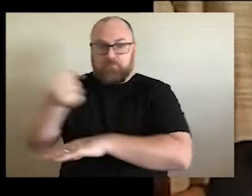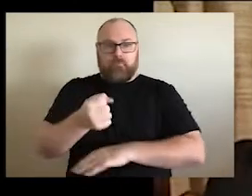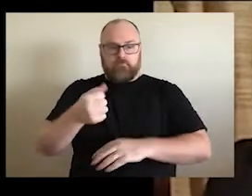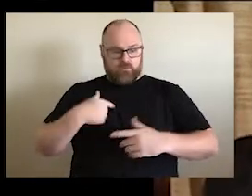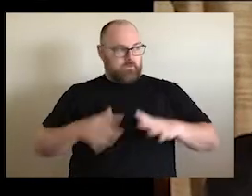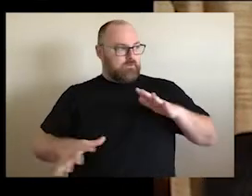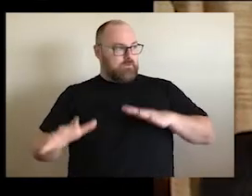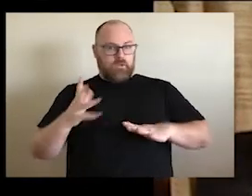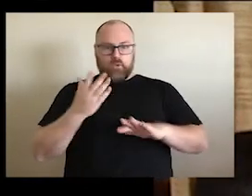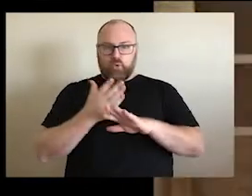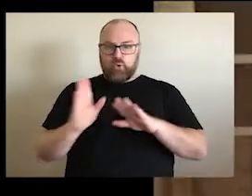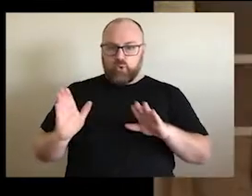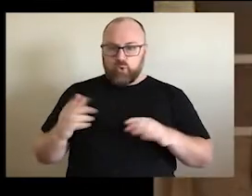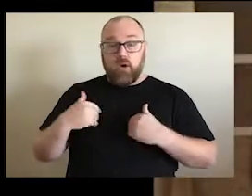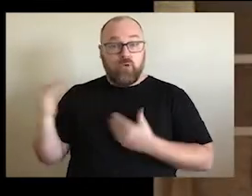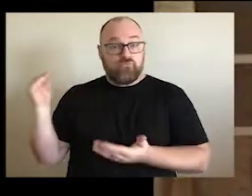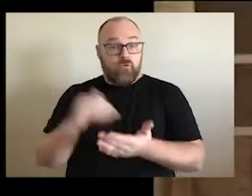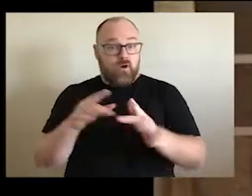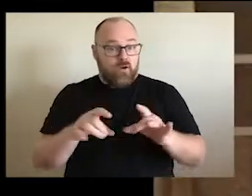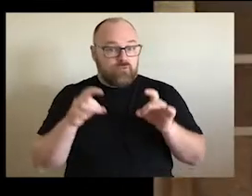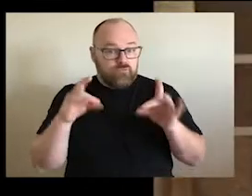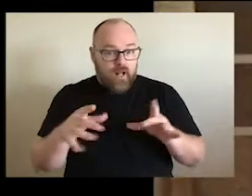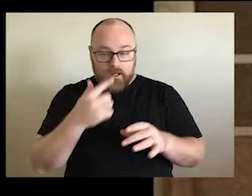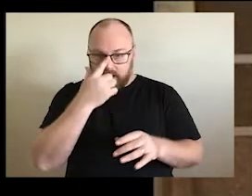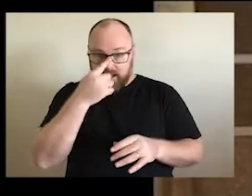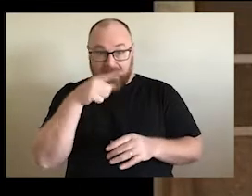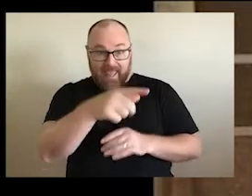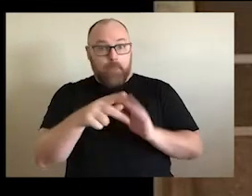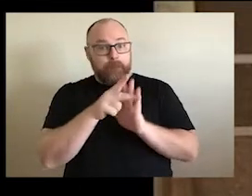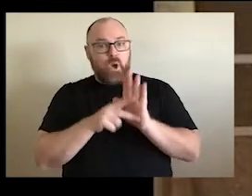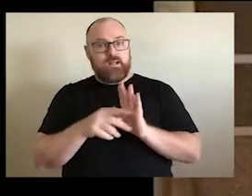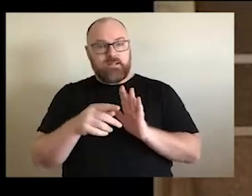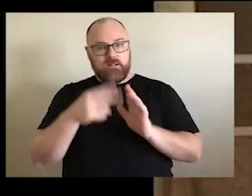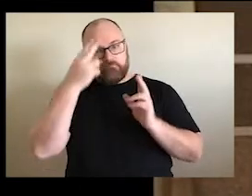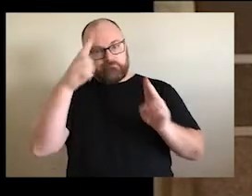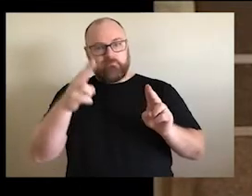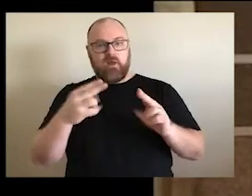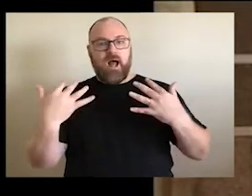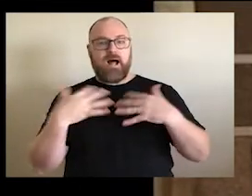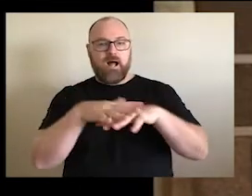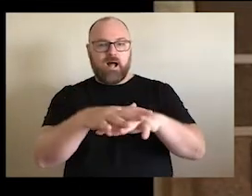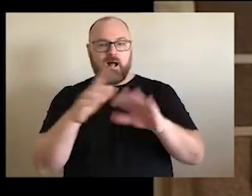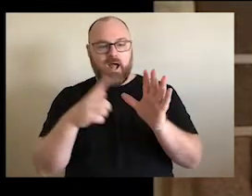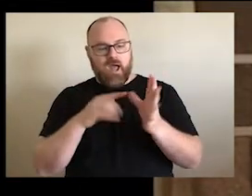environment. We arrived in Australia. Into a policy of assimilation. And therefore